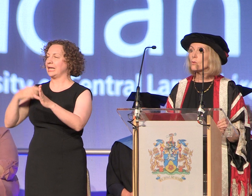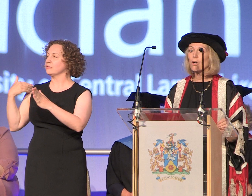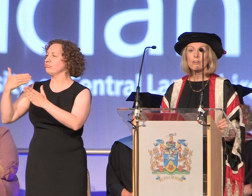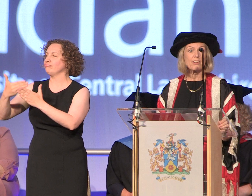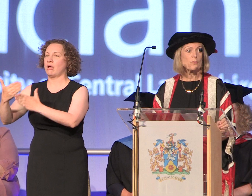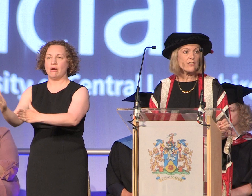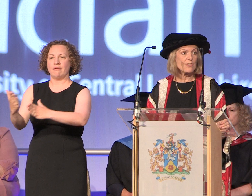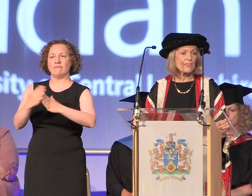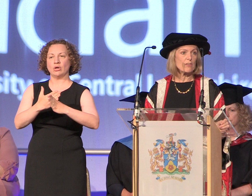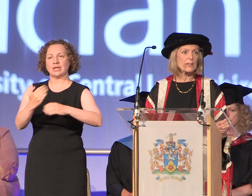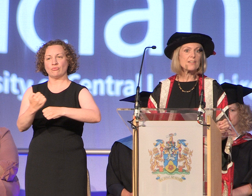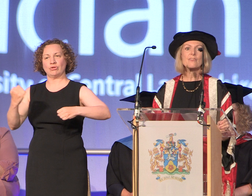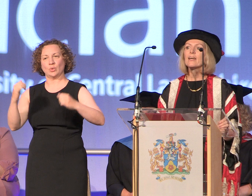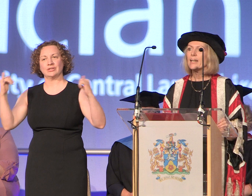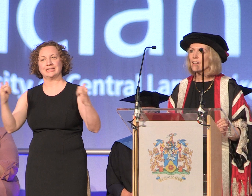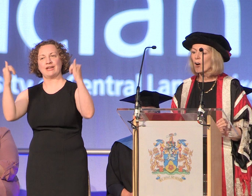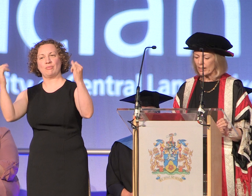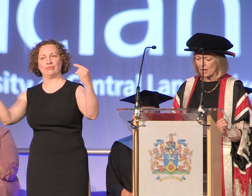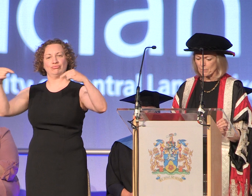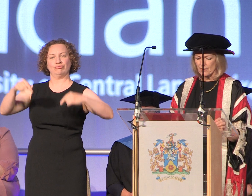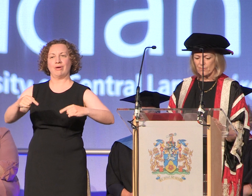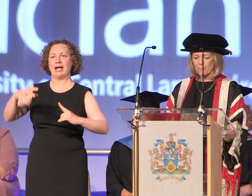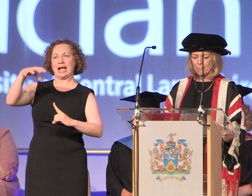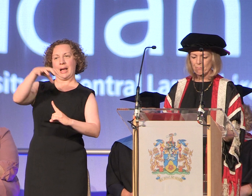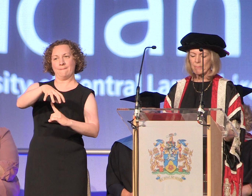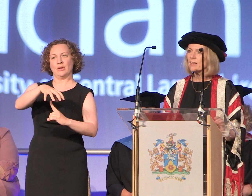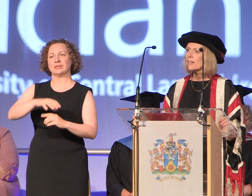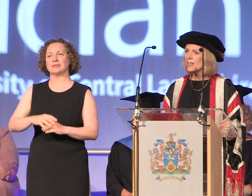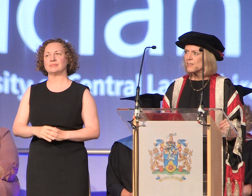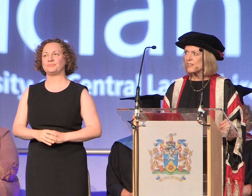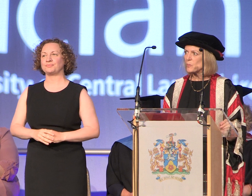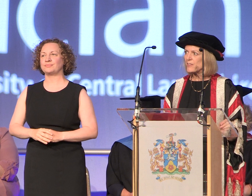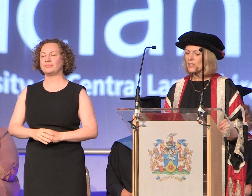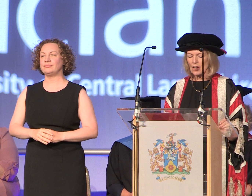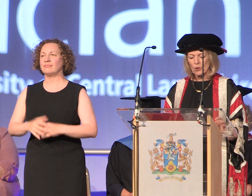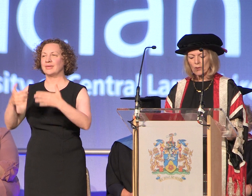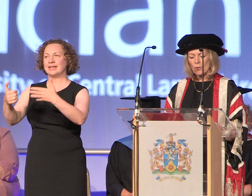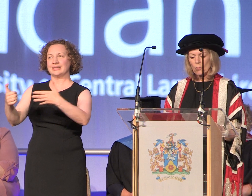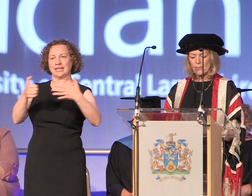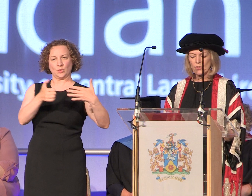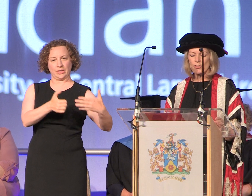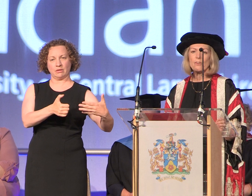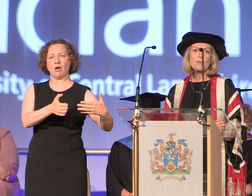our graduation ceremonies here on campus. Six weeks ago with the future of the